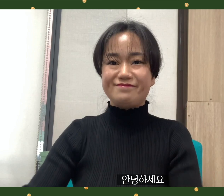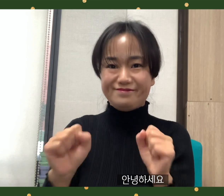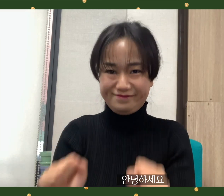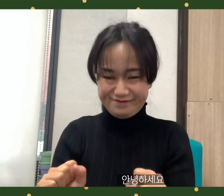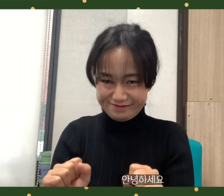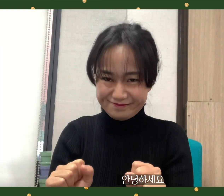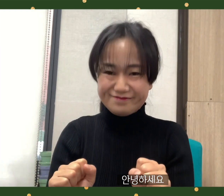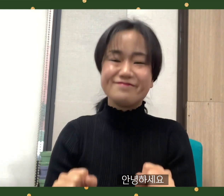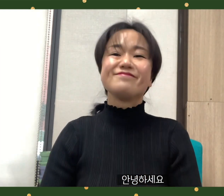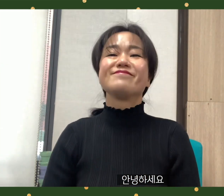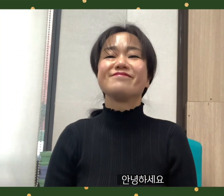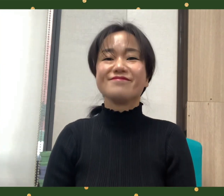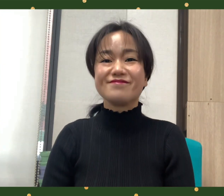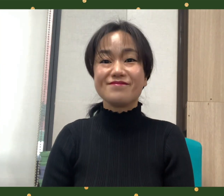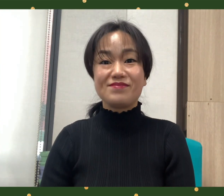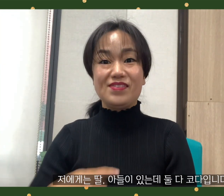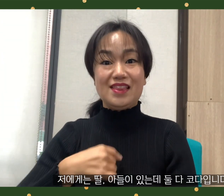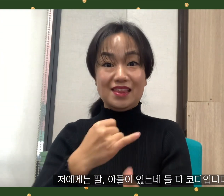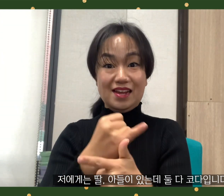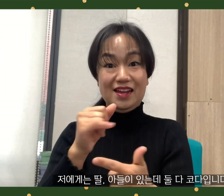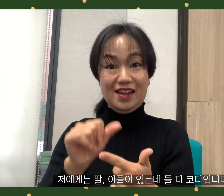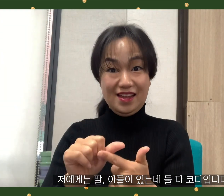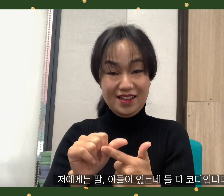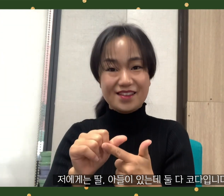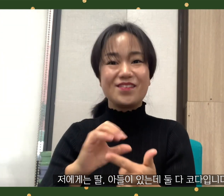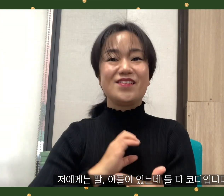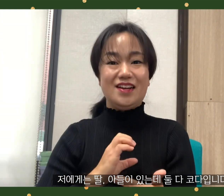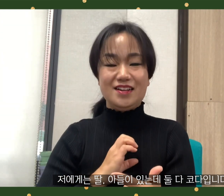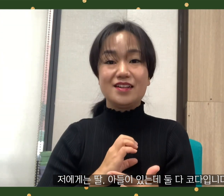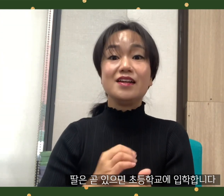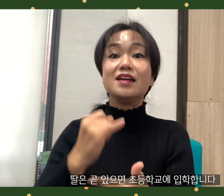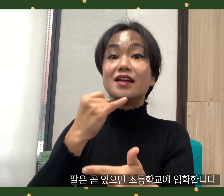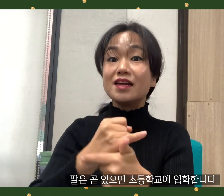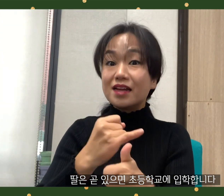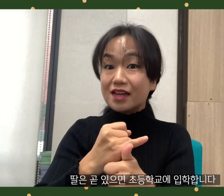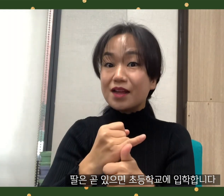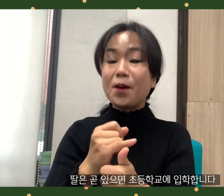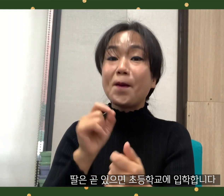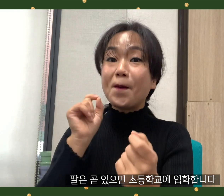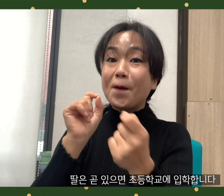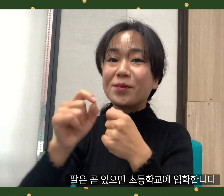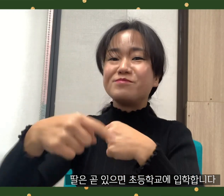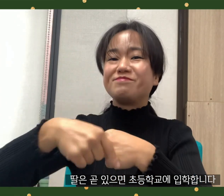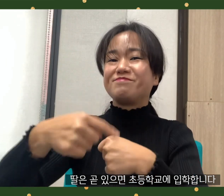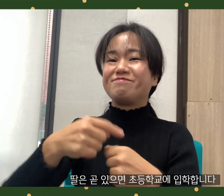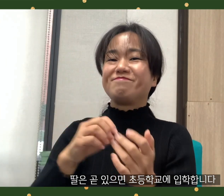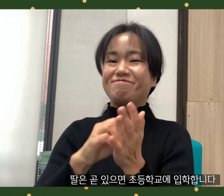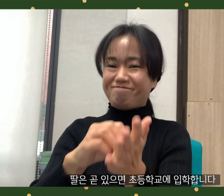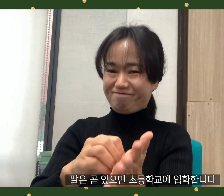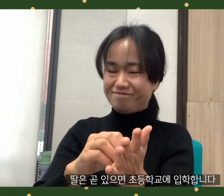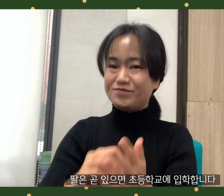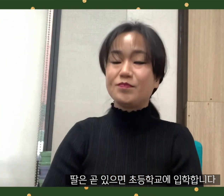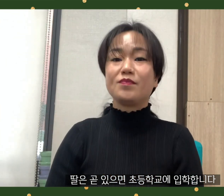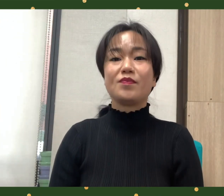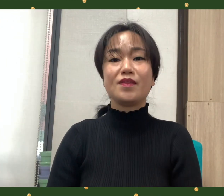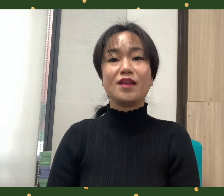Hello. I have a daughter and a son, both coda. My daughter will be entering elementary school soon.